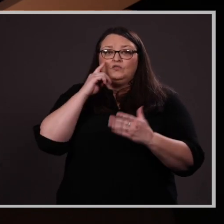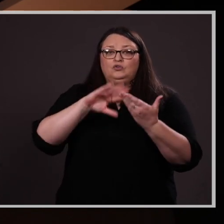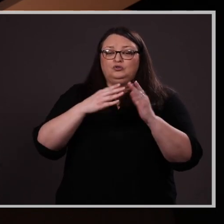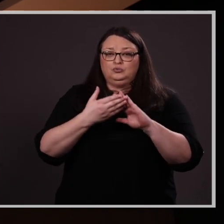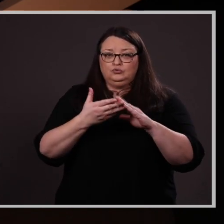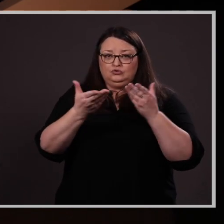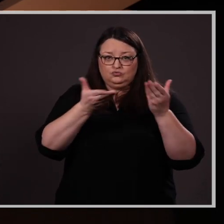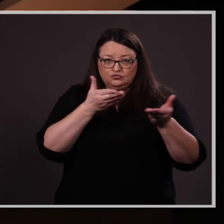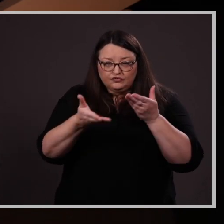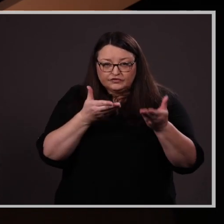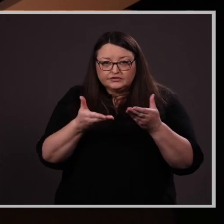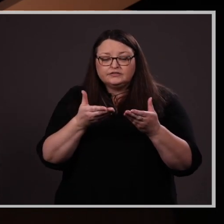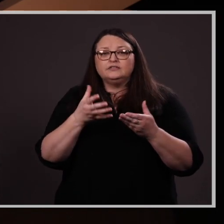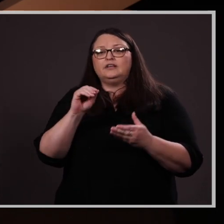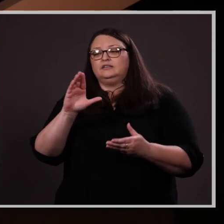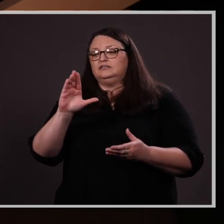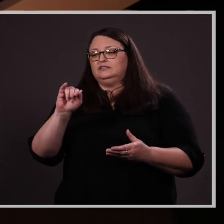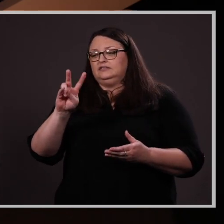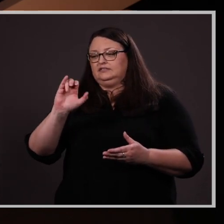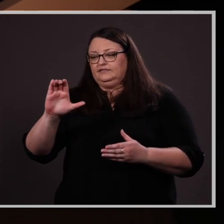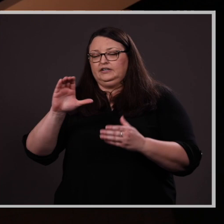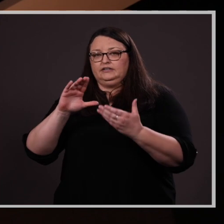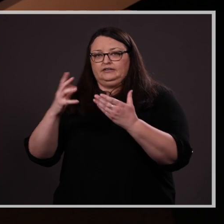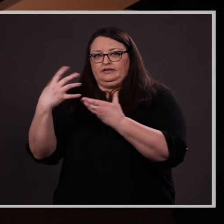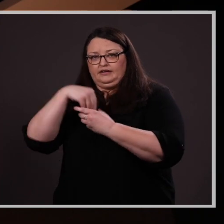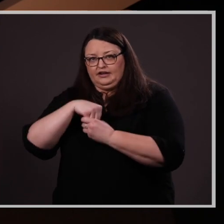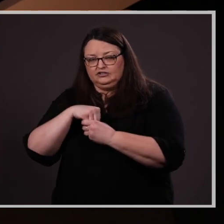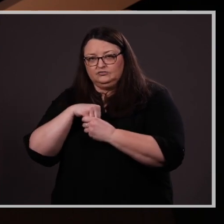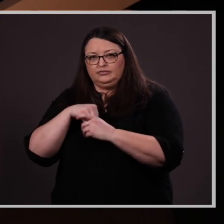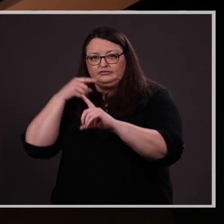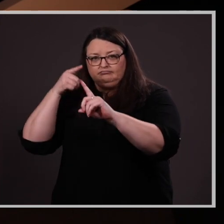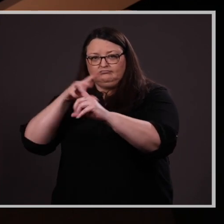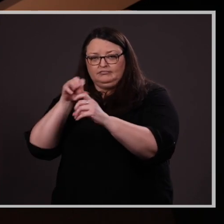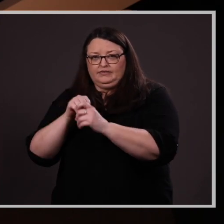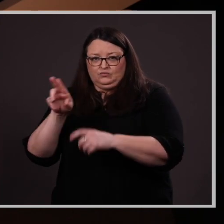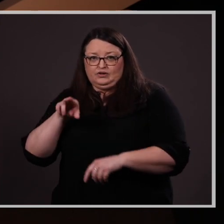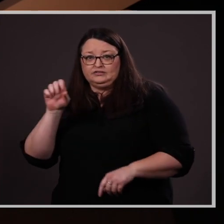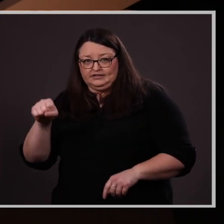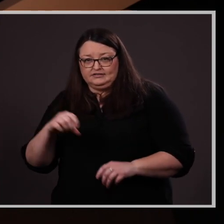service, and civic engagement initiatives in the United States.